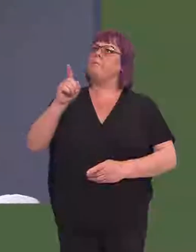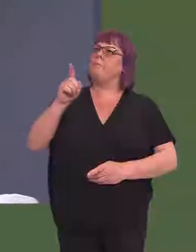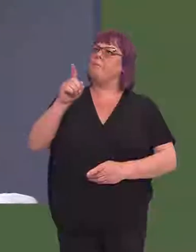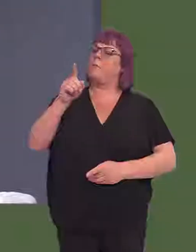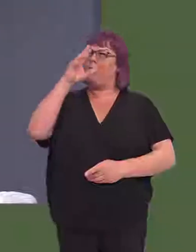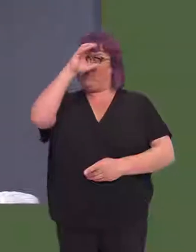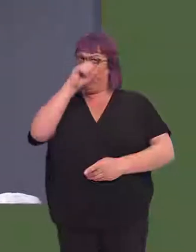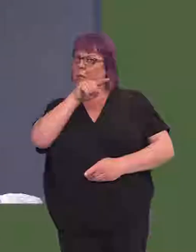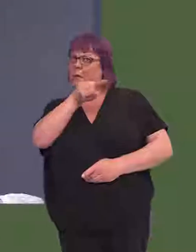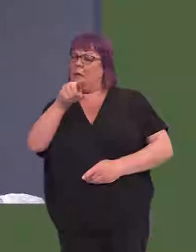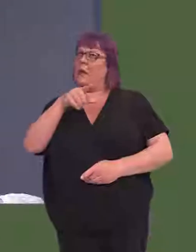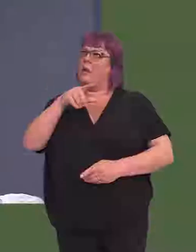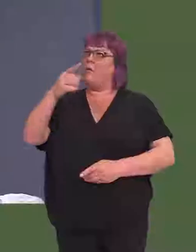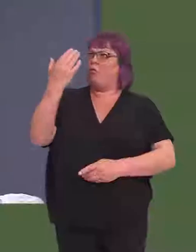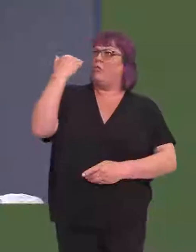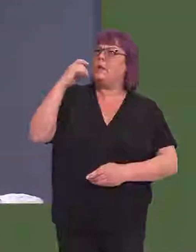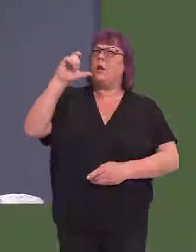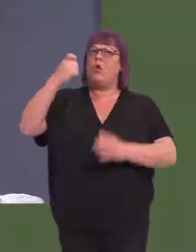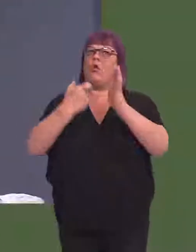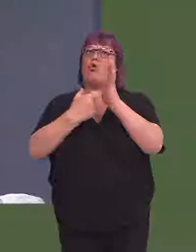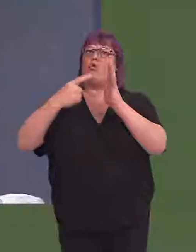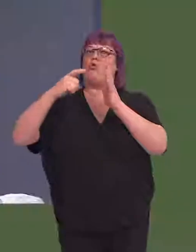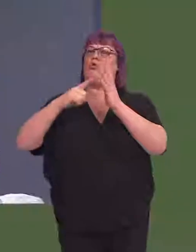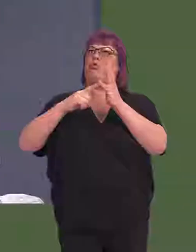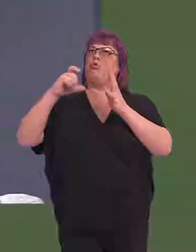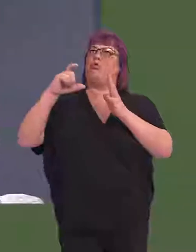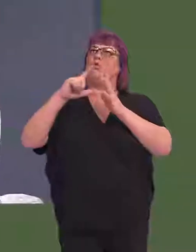With this in mind, can you assure me that the recent 'Crucible' report, published by